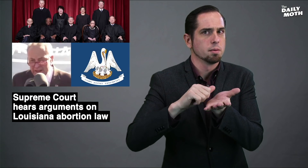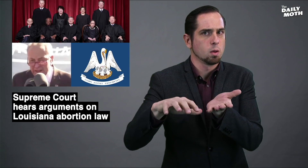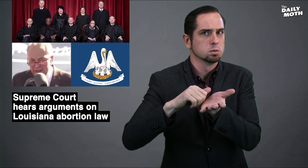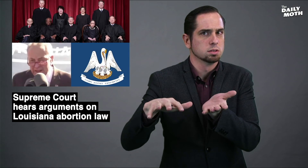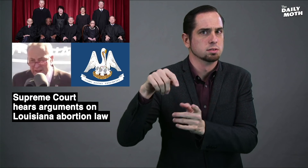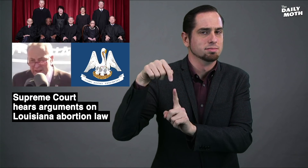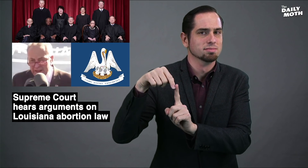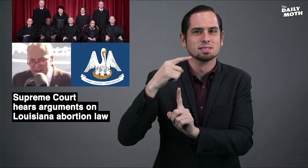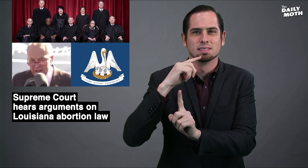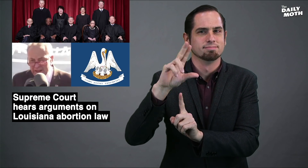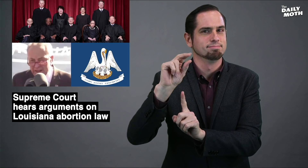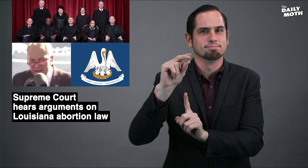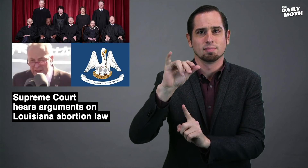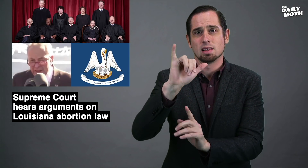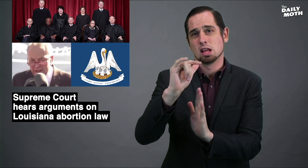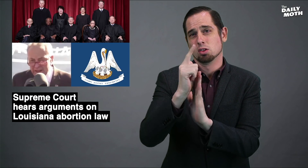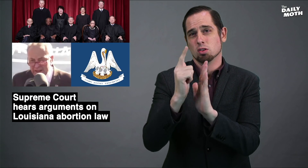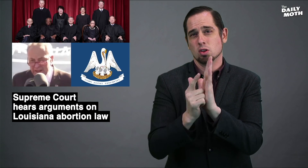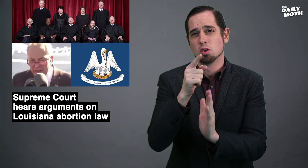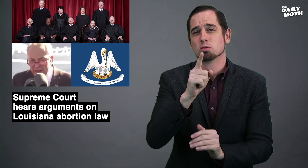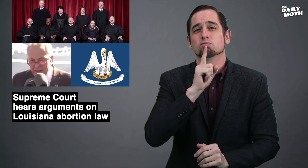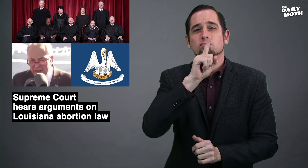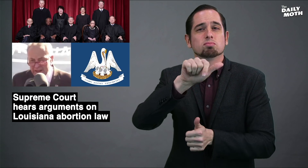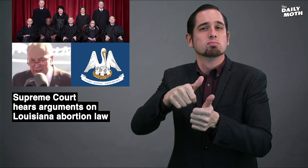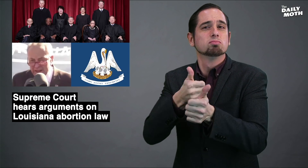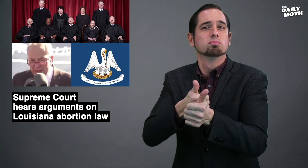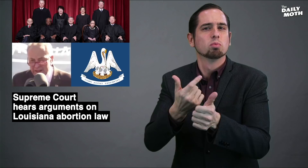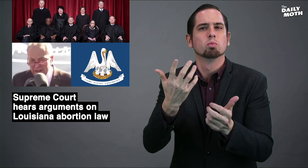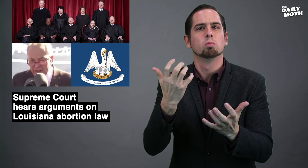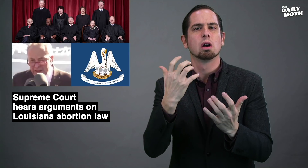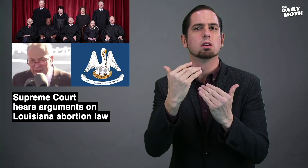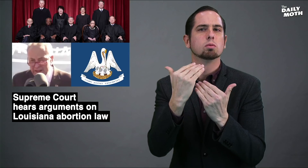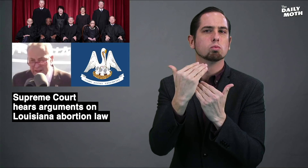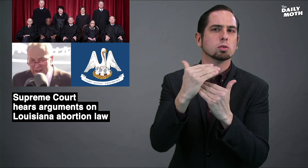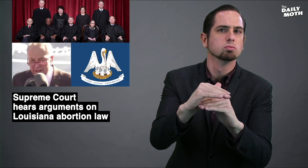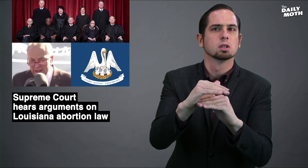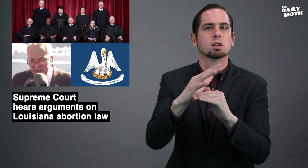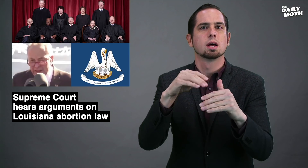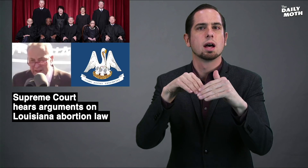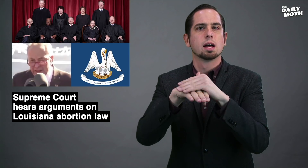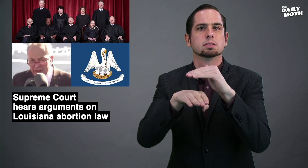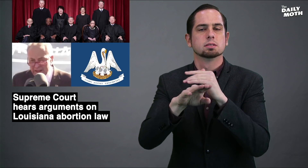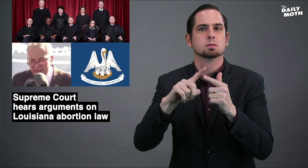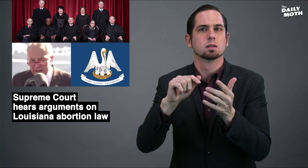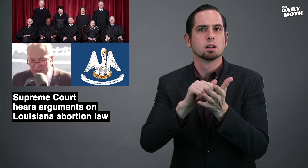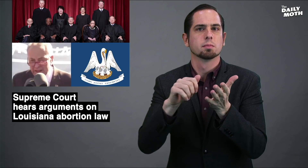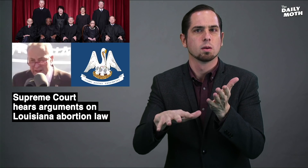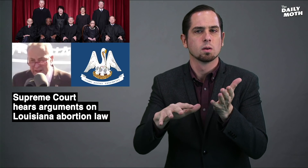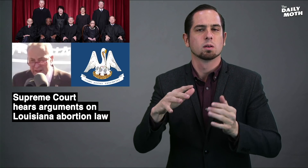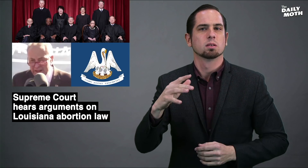abortions said the law is meant to restrict access to abortion